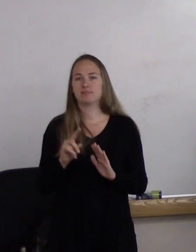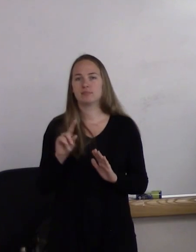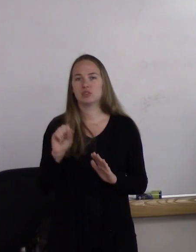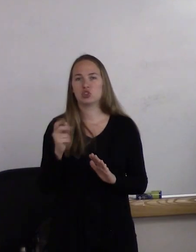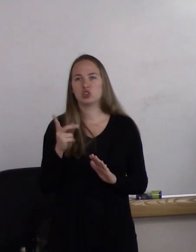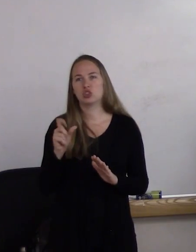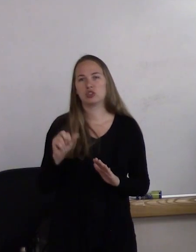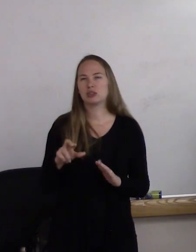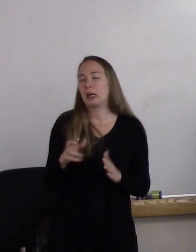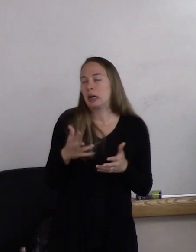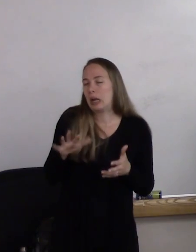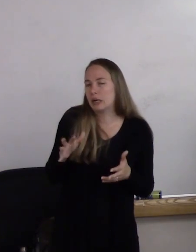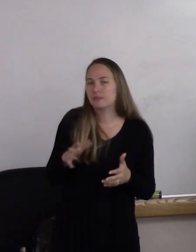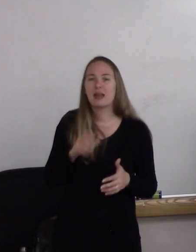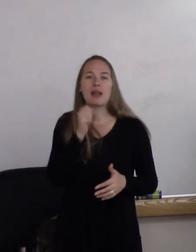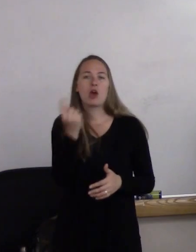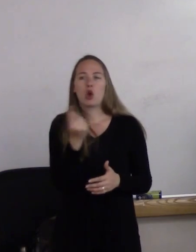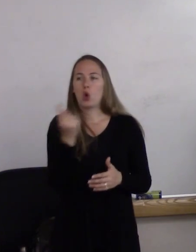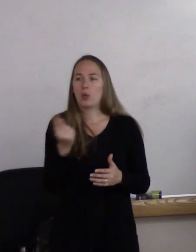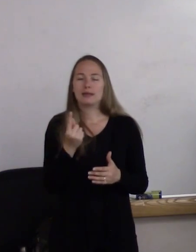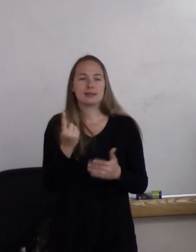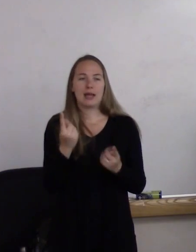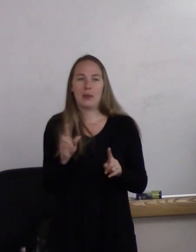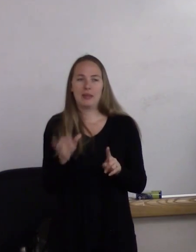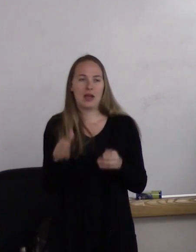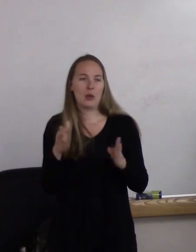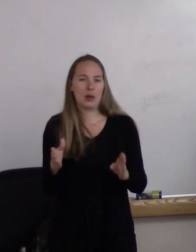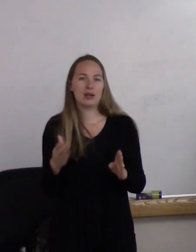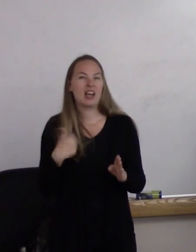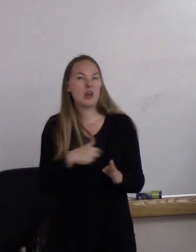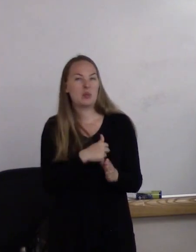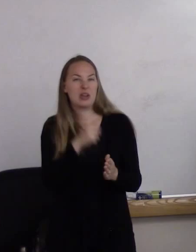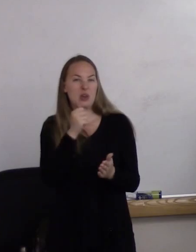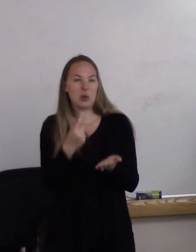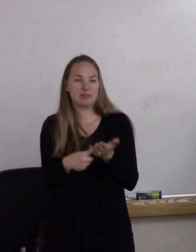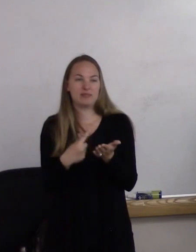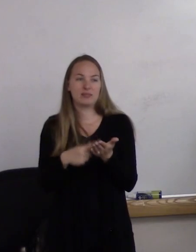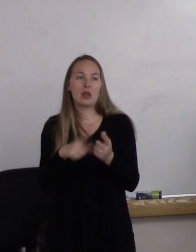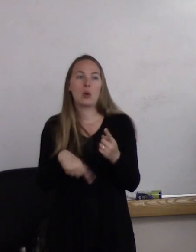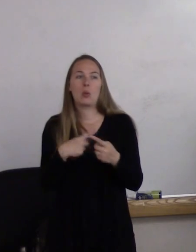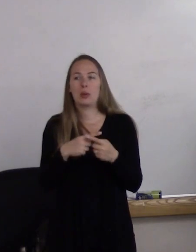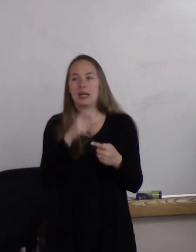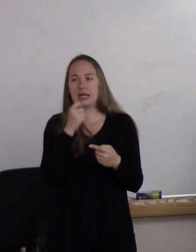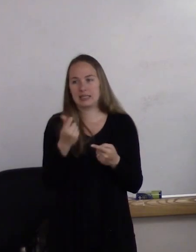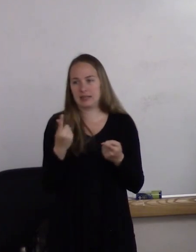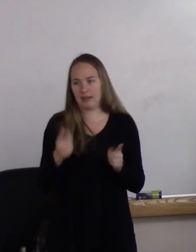It doesn't always happen that way, and we don't talk about when it doesn't happen that way. Right?